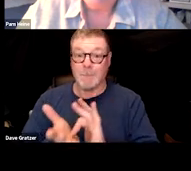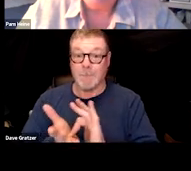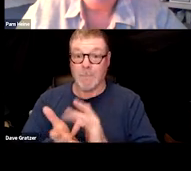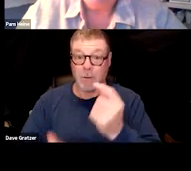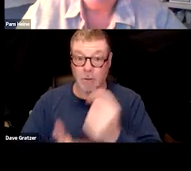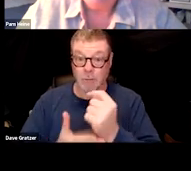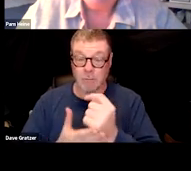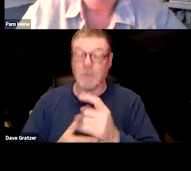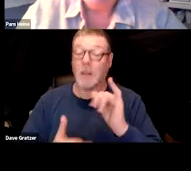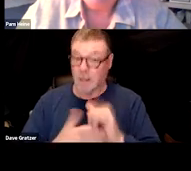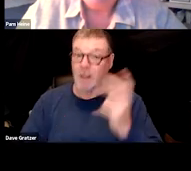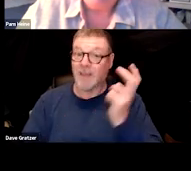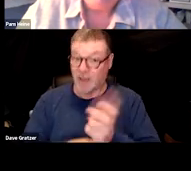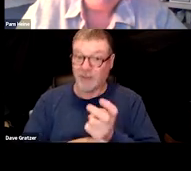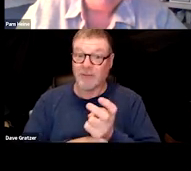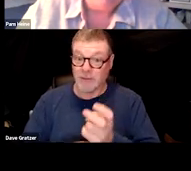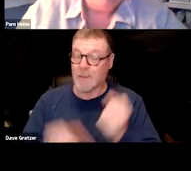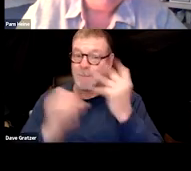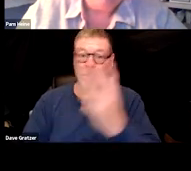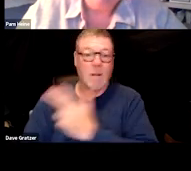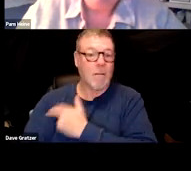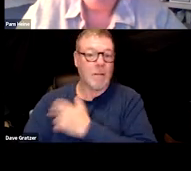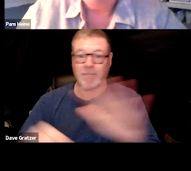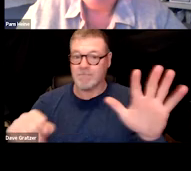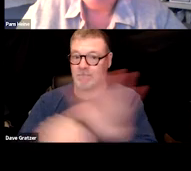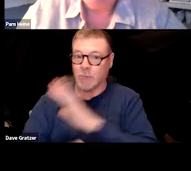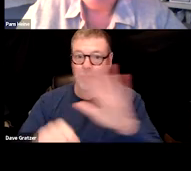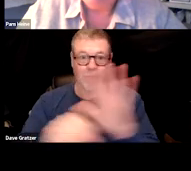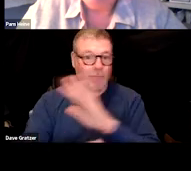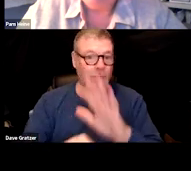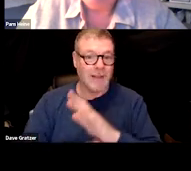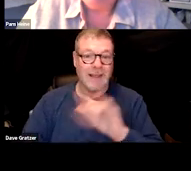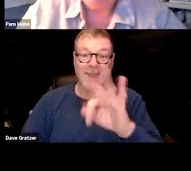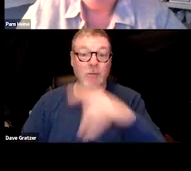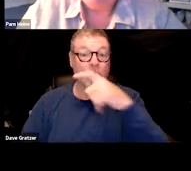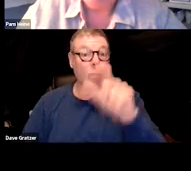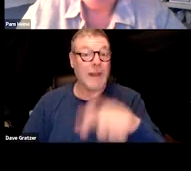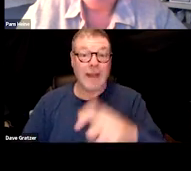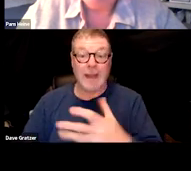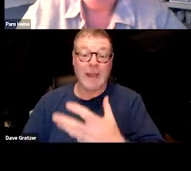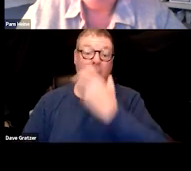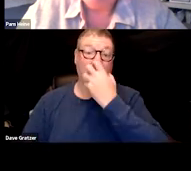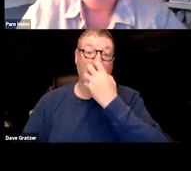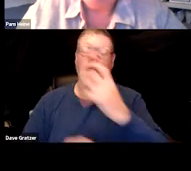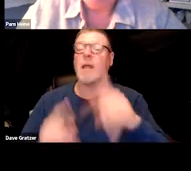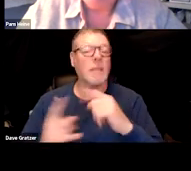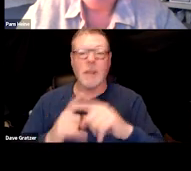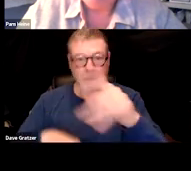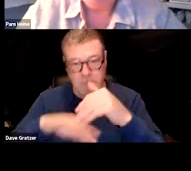that was kind of hard. Lots of hospitals were filled. If you weren't in need of a ventilator, you were kind of sent home to deal with your symptoms